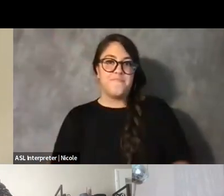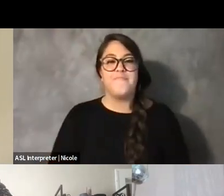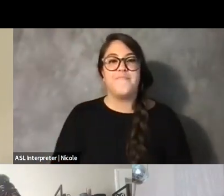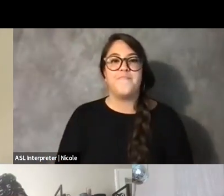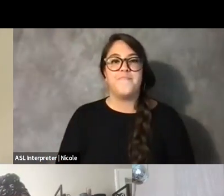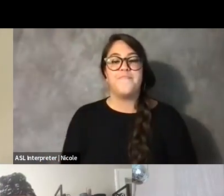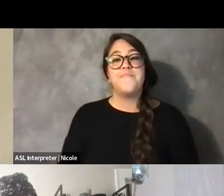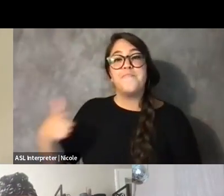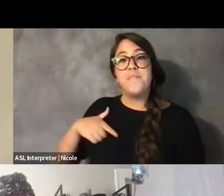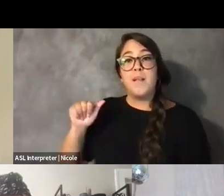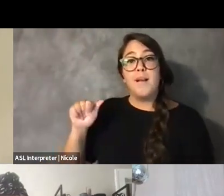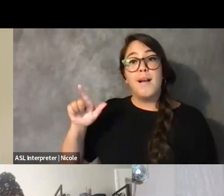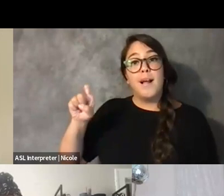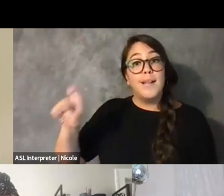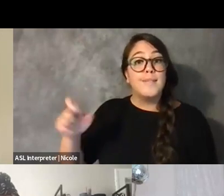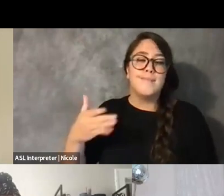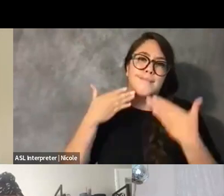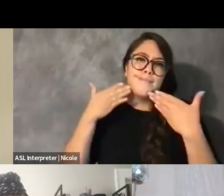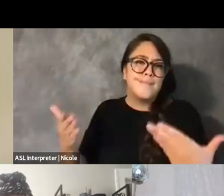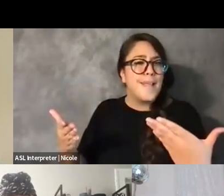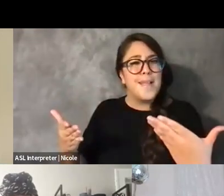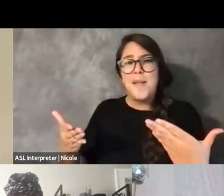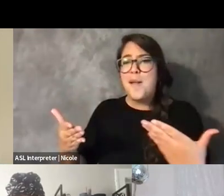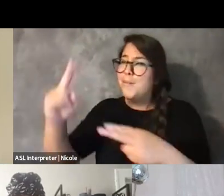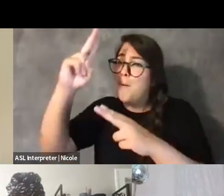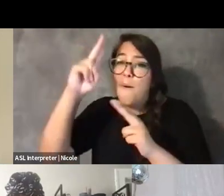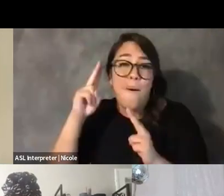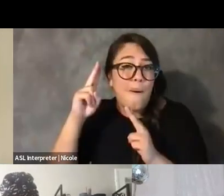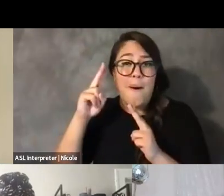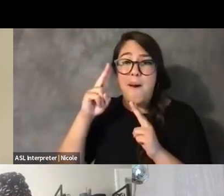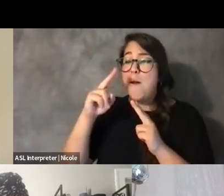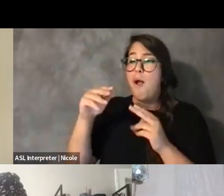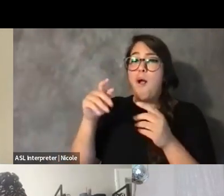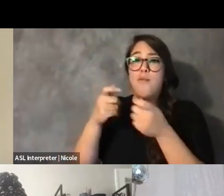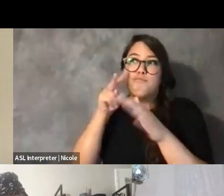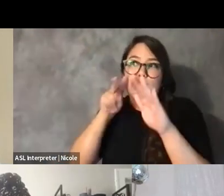Well, thank you all for privileging us with this peek into your sanctuary,